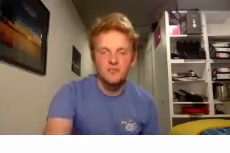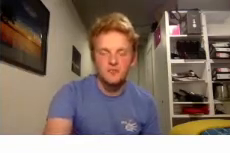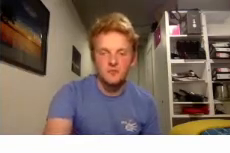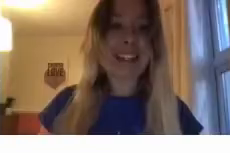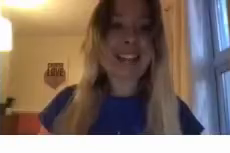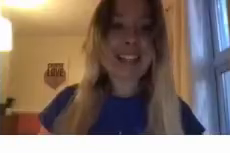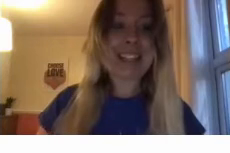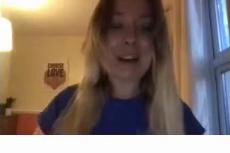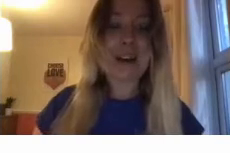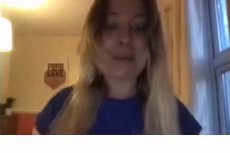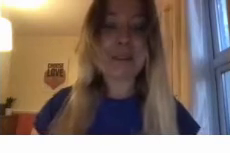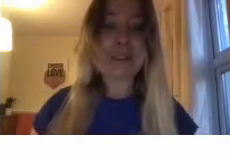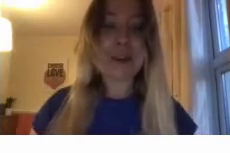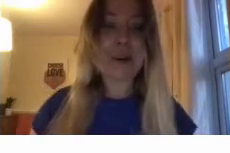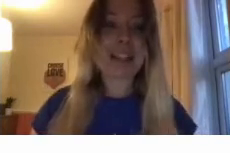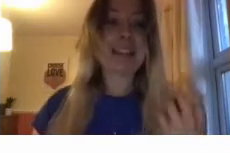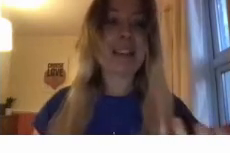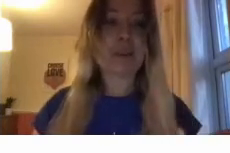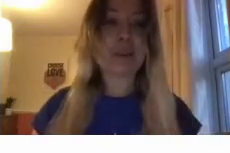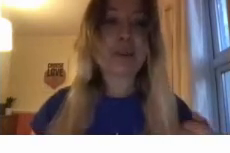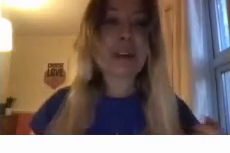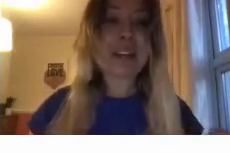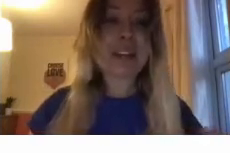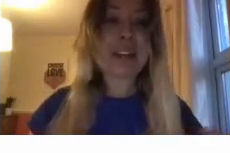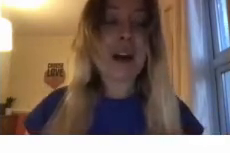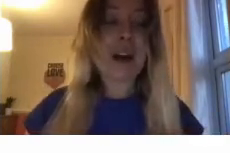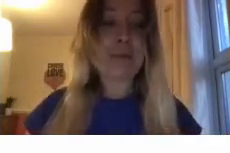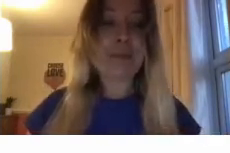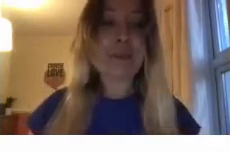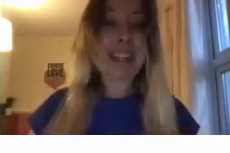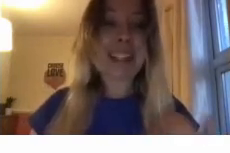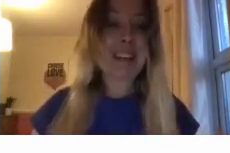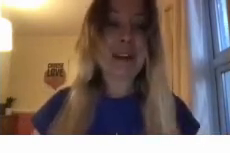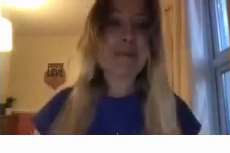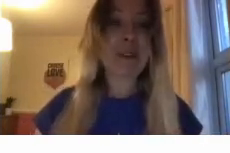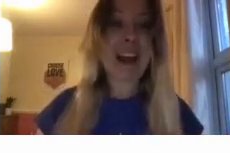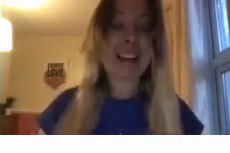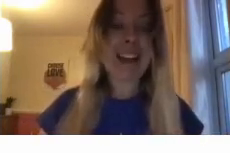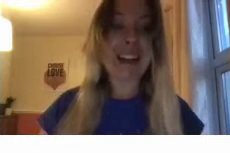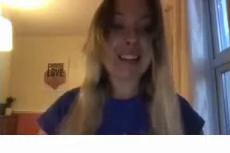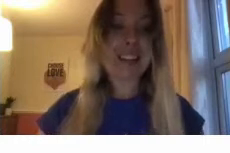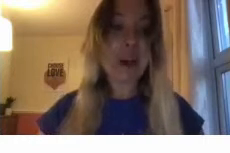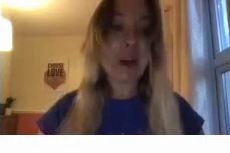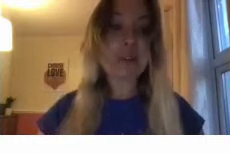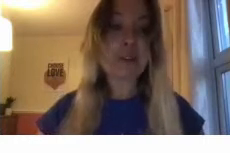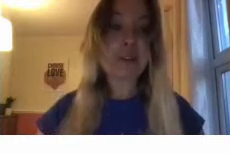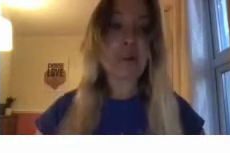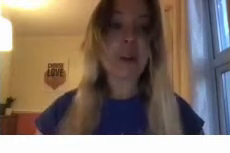Hi yes so as it says on the screen basically if anybody has any concerns or would like